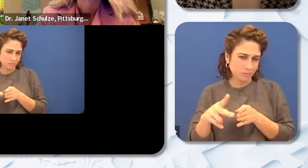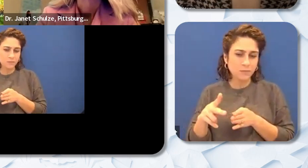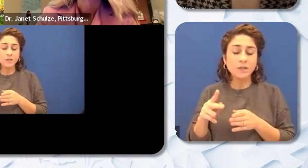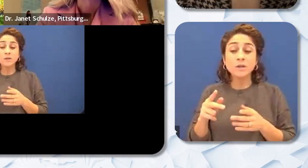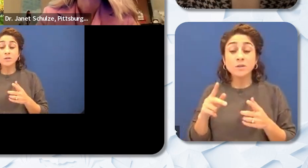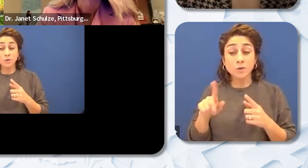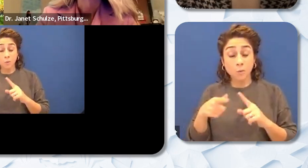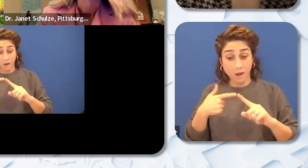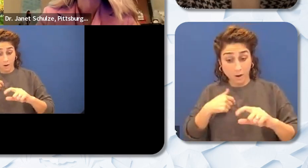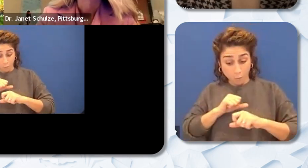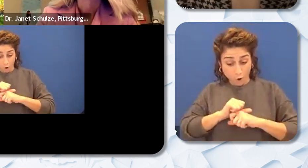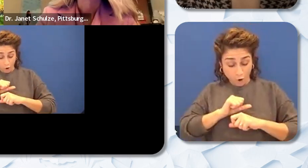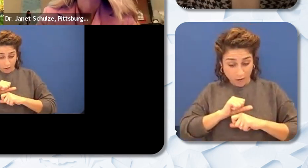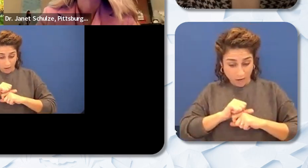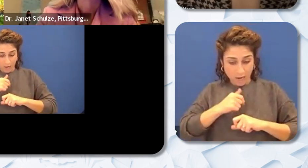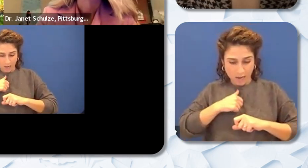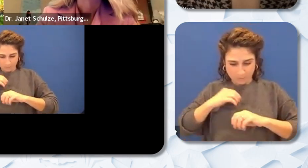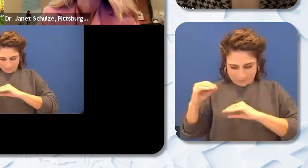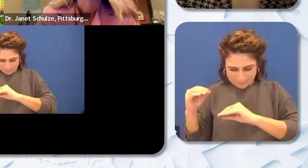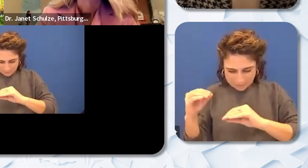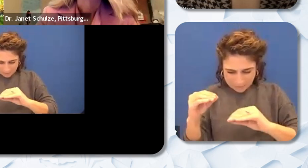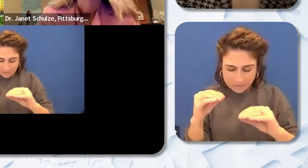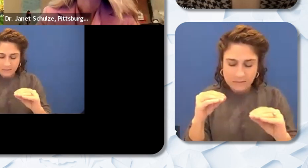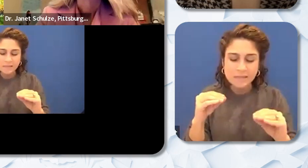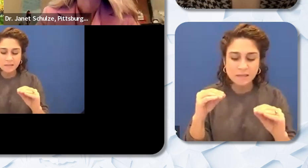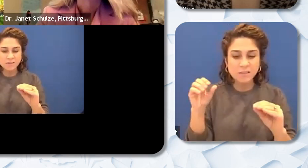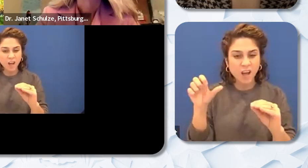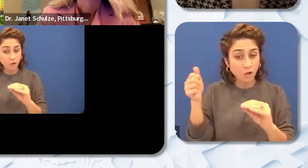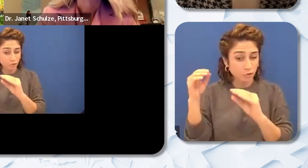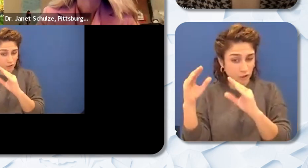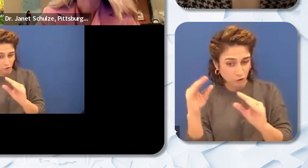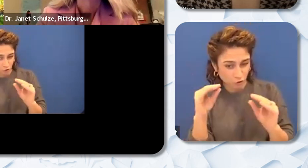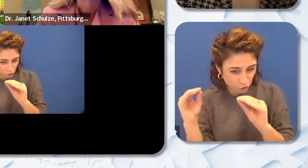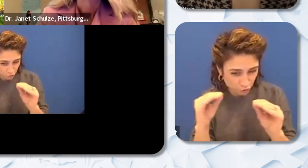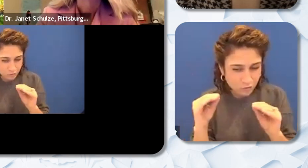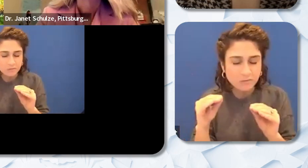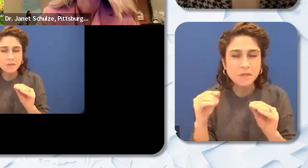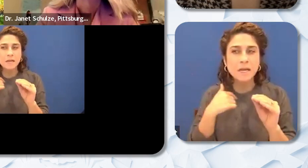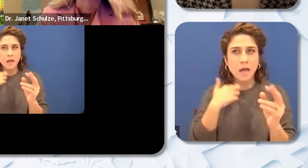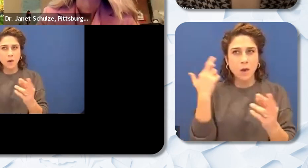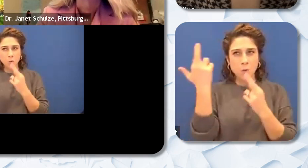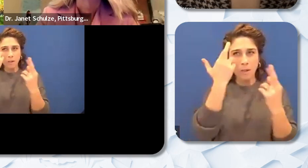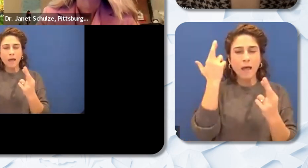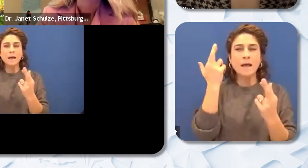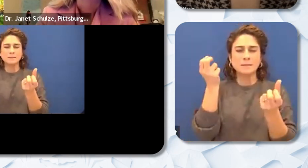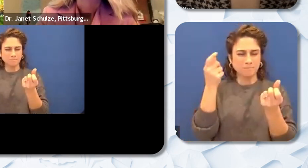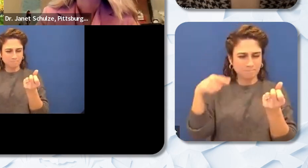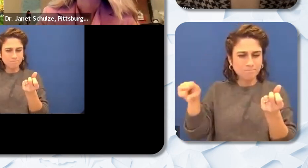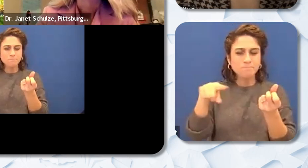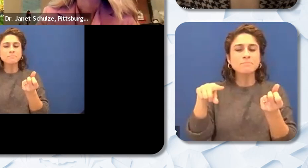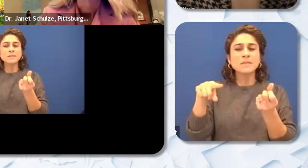recognizing are the barriers there are especially for for teachers of color. And and that old I